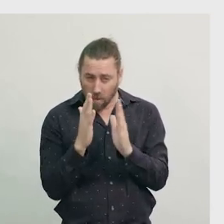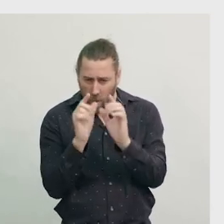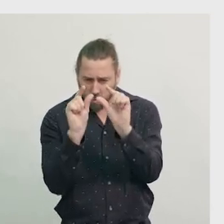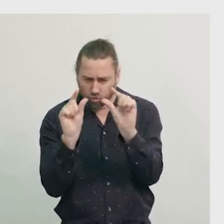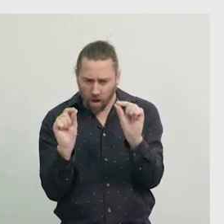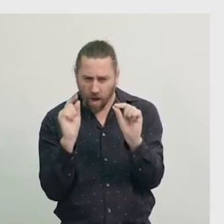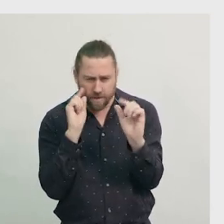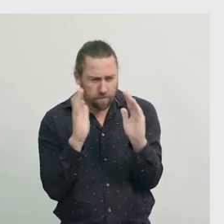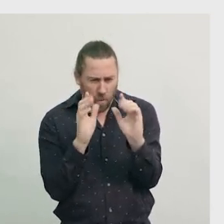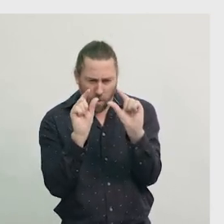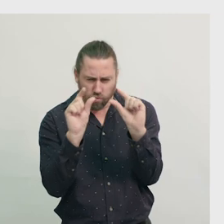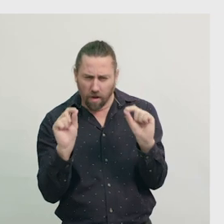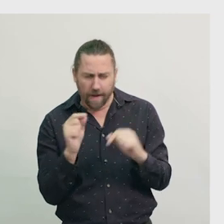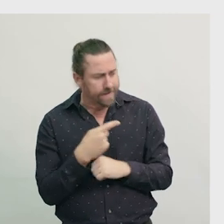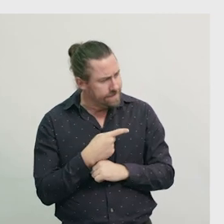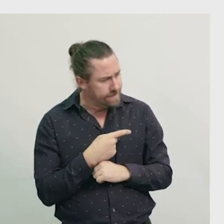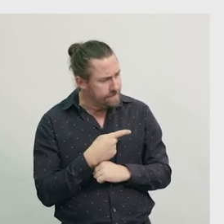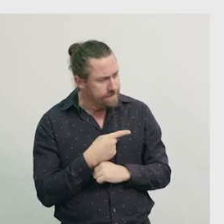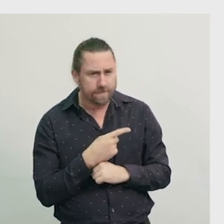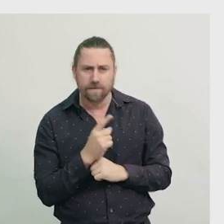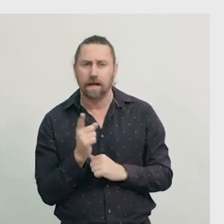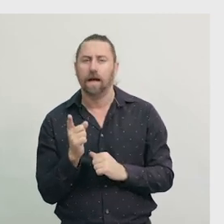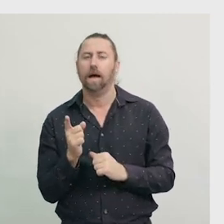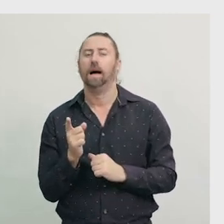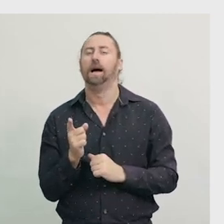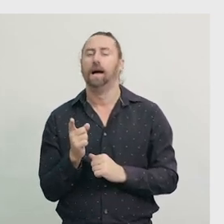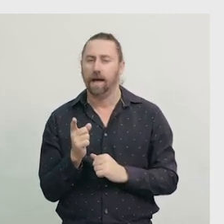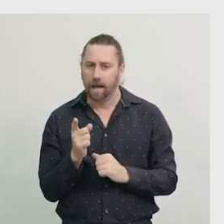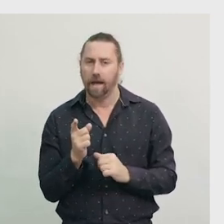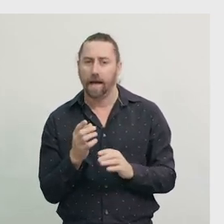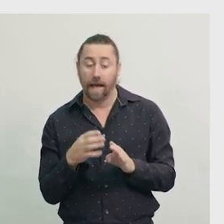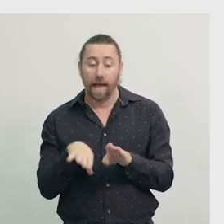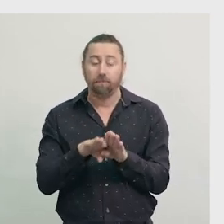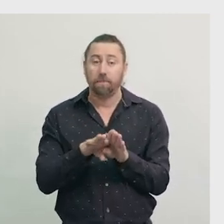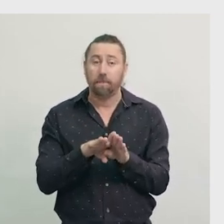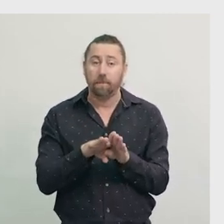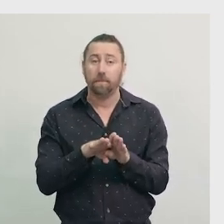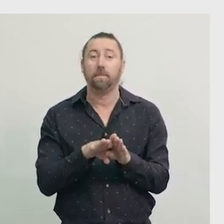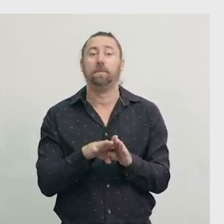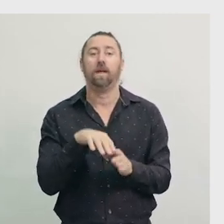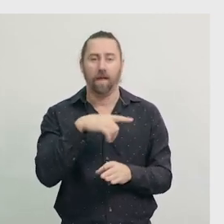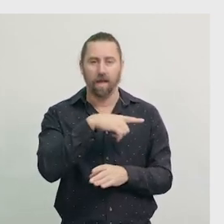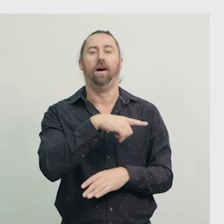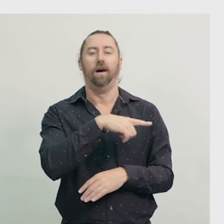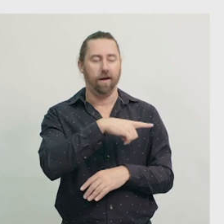Can you see how we will do it? We will join the two triangles like this, and when we put the last propeller on, we're finished.